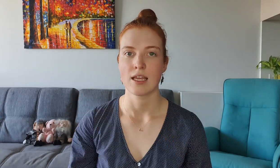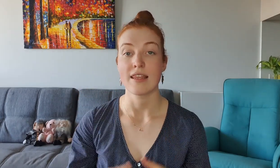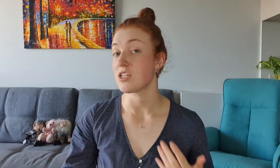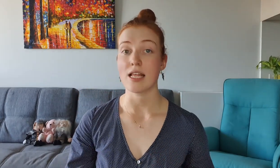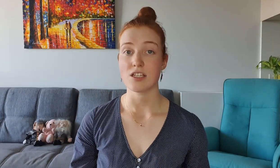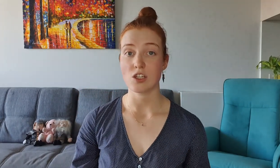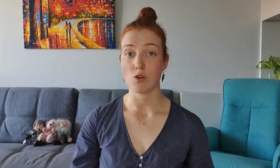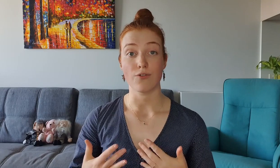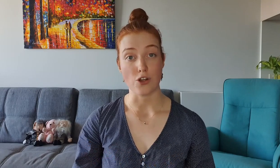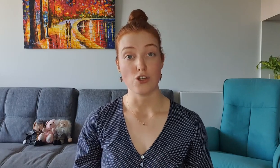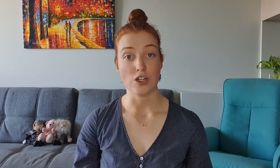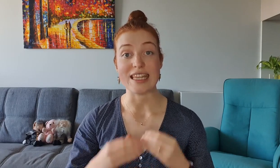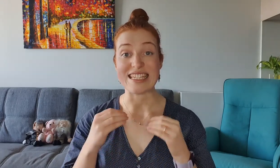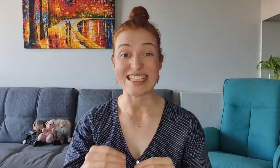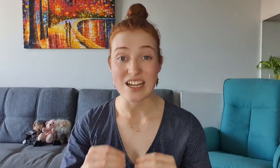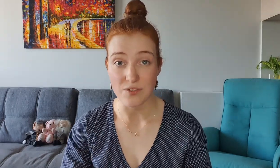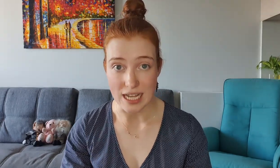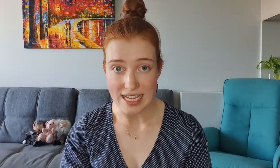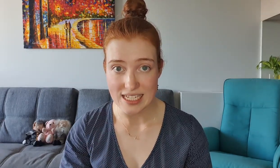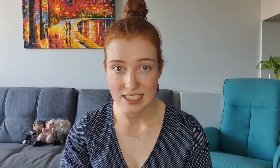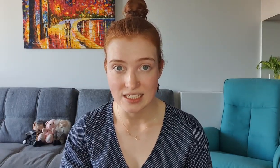their challenge is to do a photo shoot in the dead of night